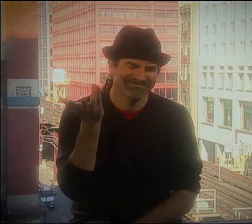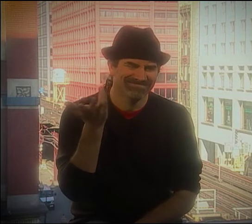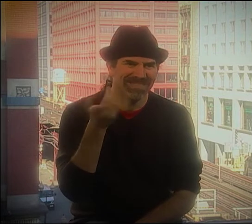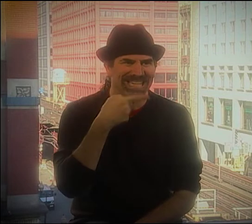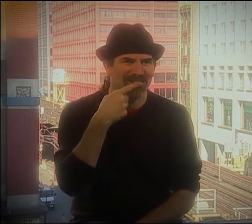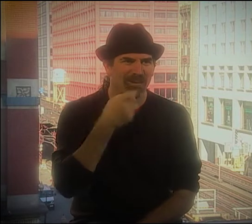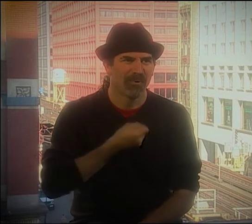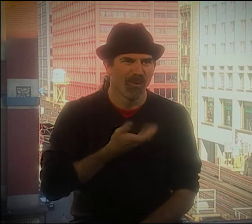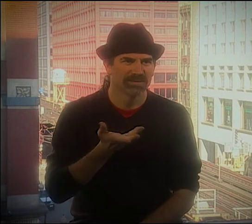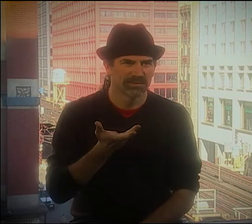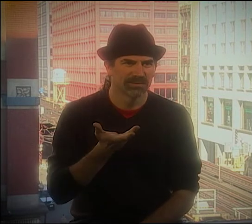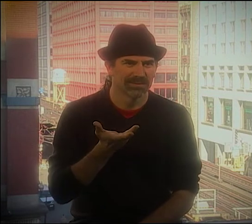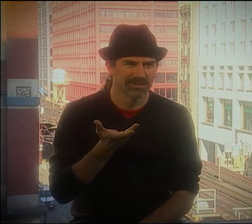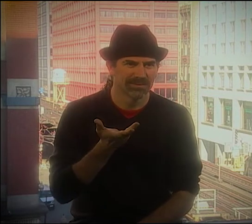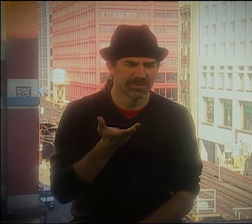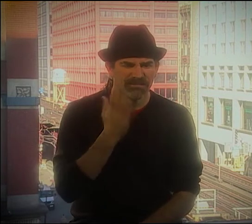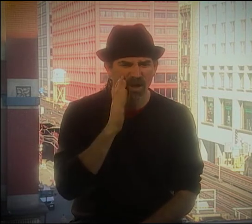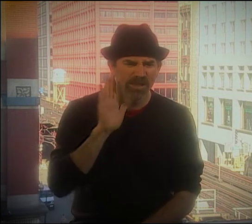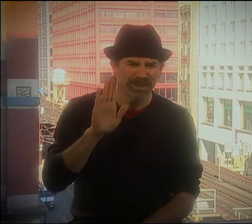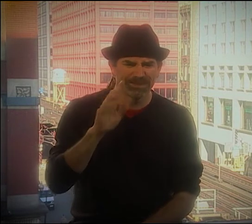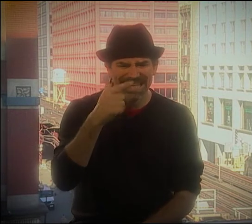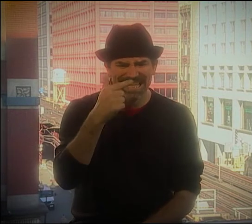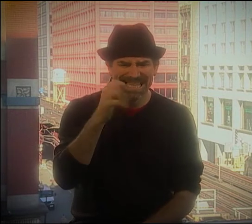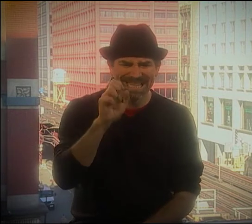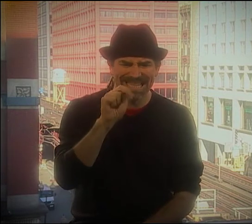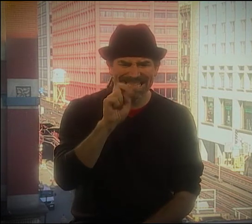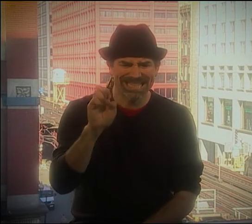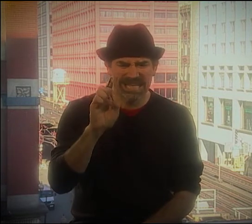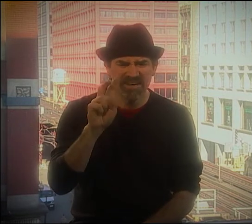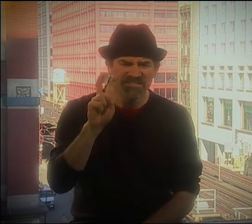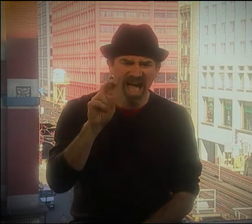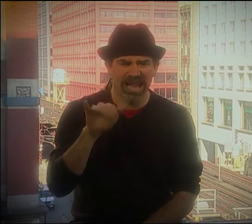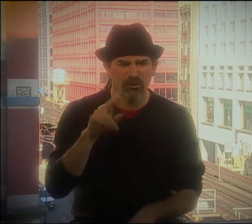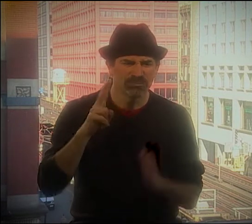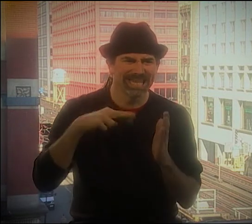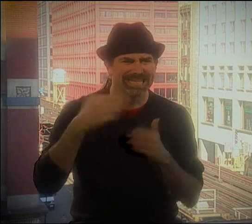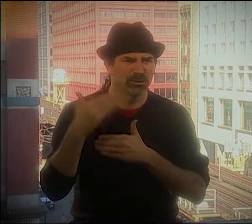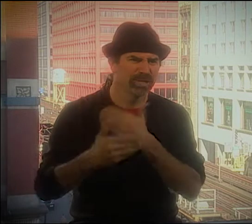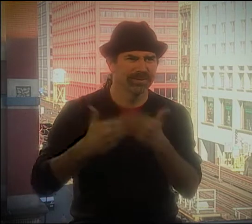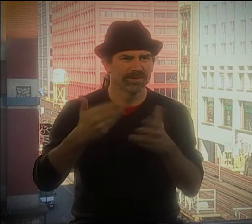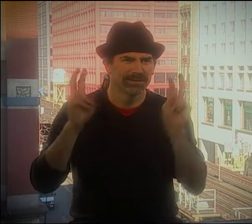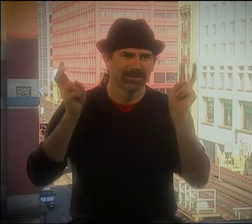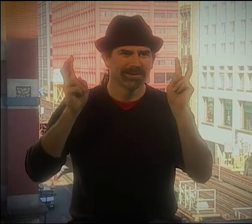HE WAS A HEARING PERSON, YOU KNOW, HEARING POET.